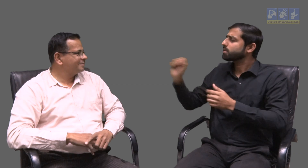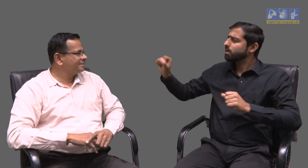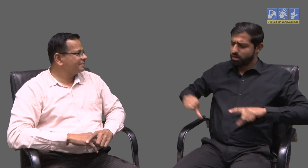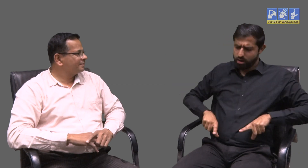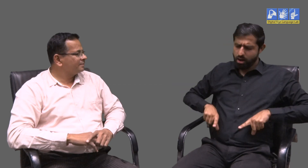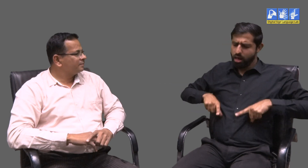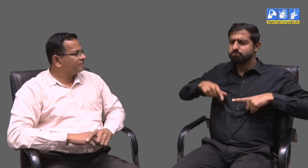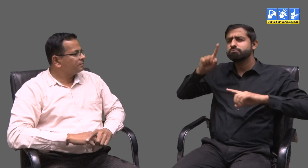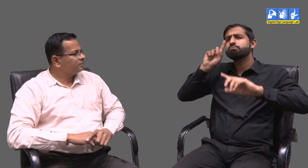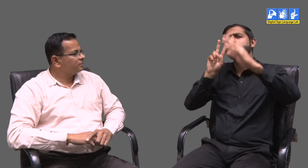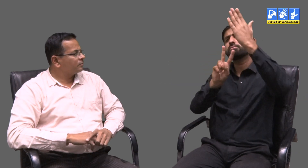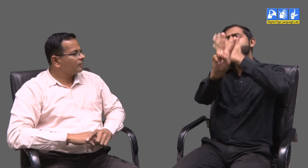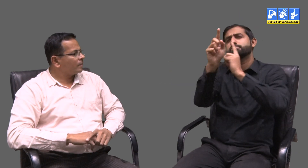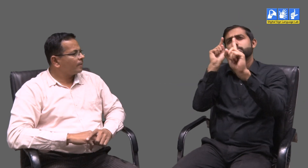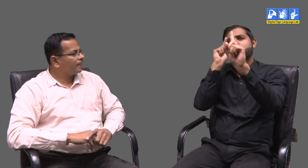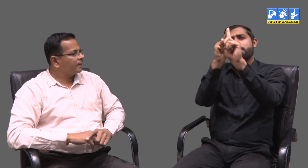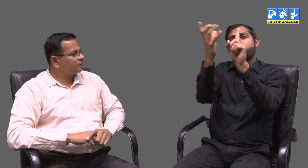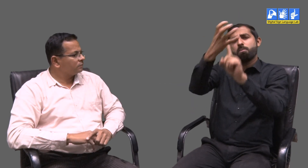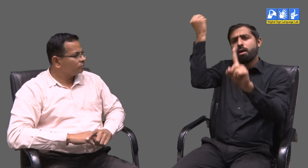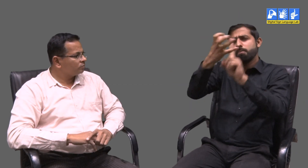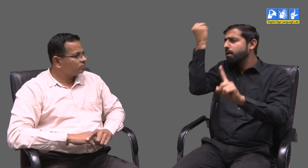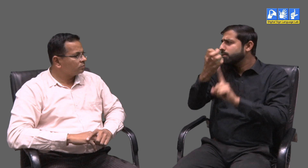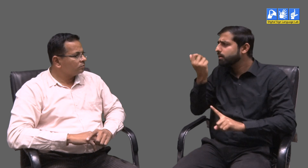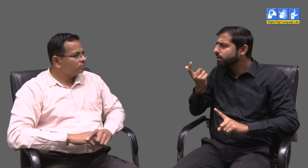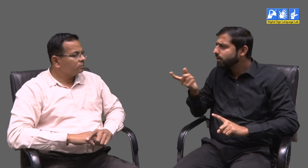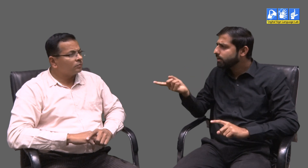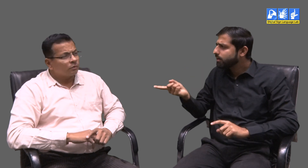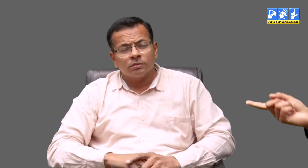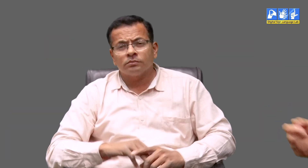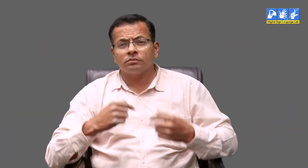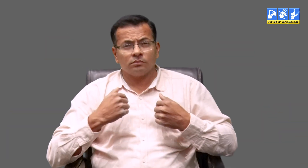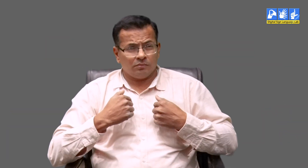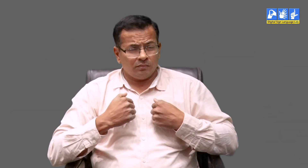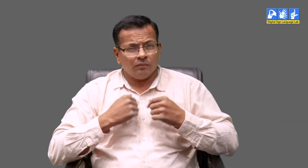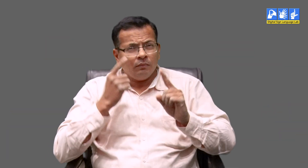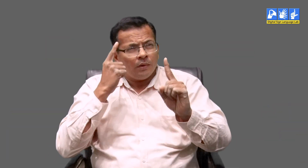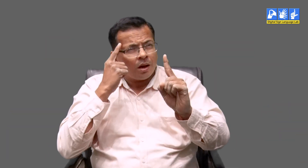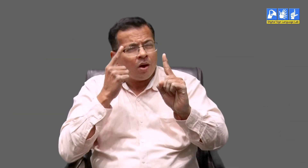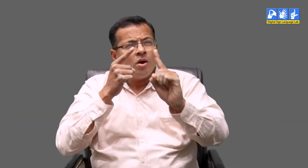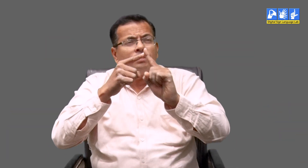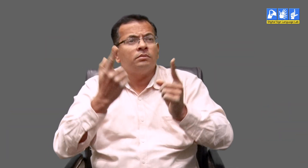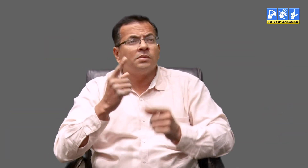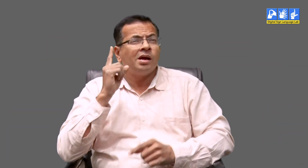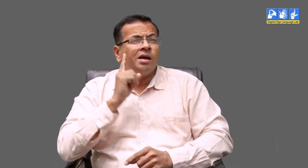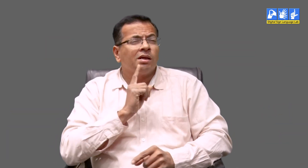Have you achieved your life goals? I have only one goal, to empower the deaf